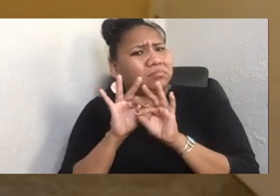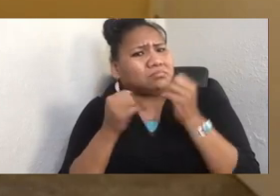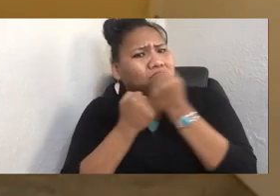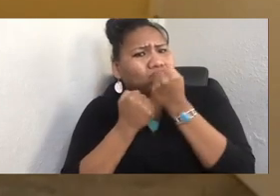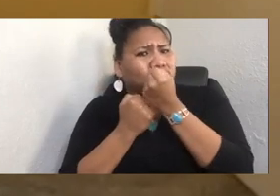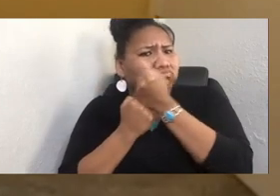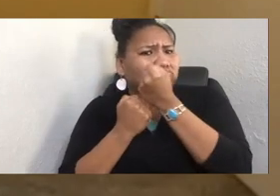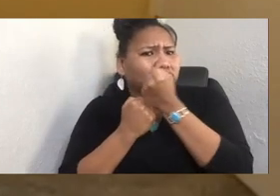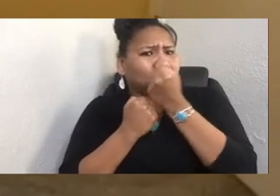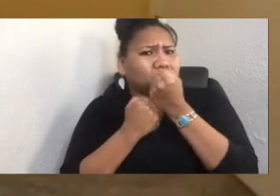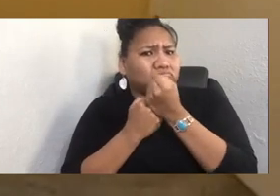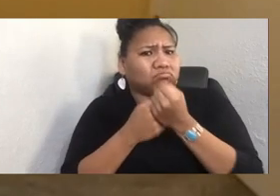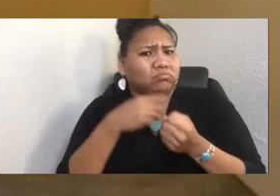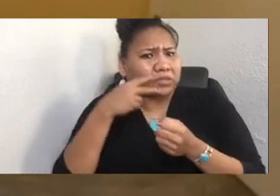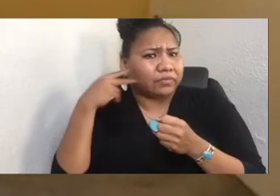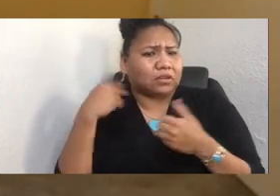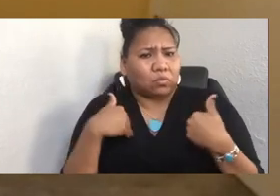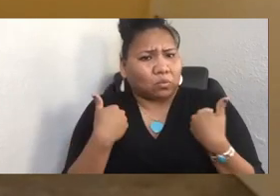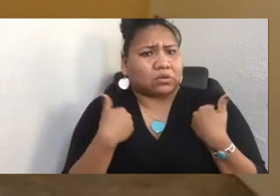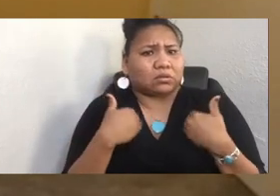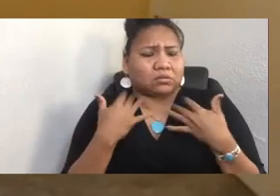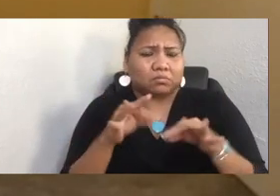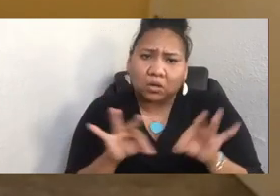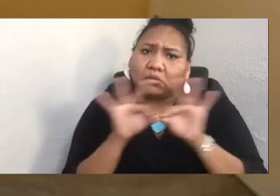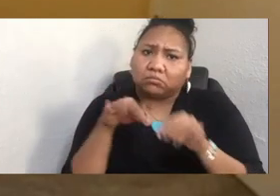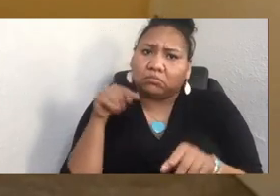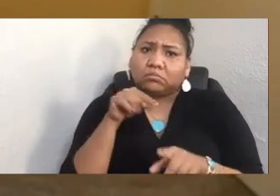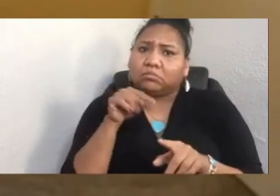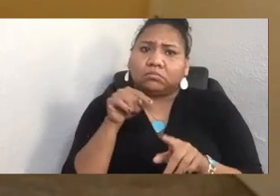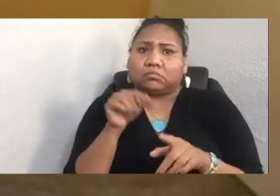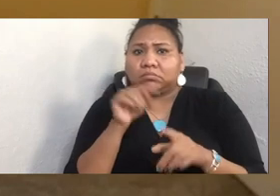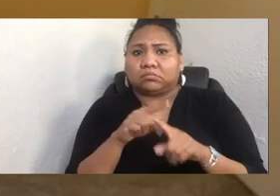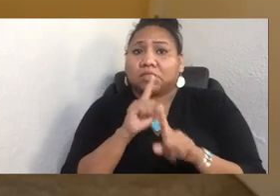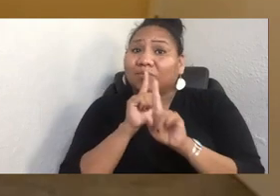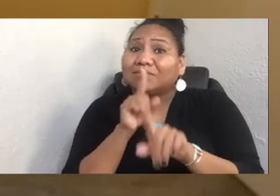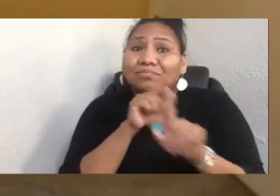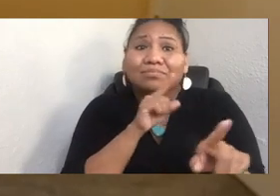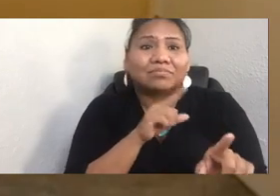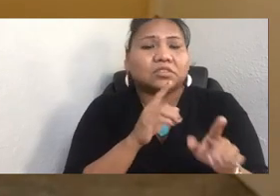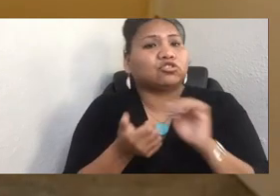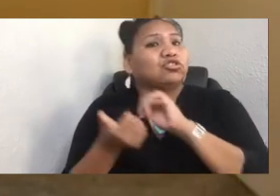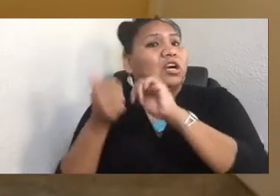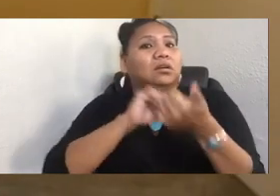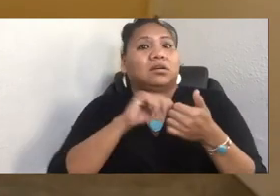I think that mentorship changes people's lives. Mentorship changed my life.